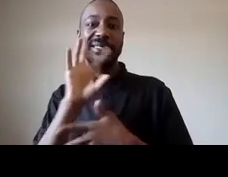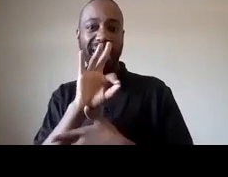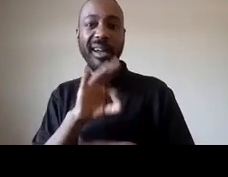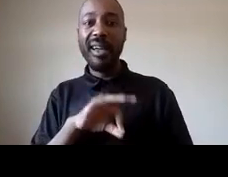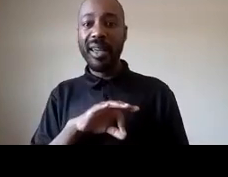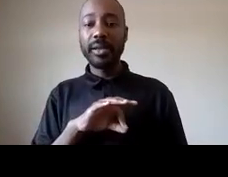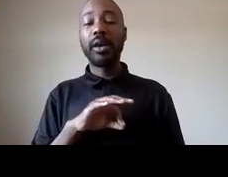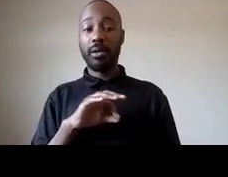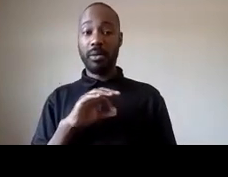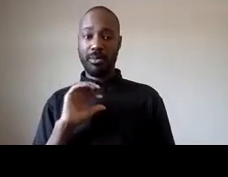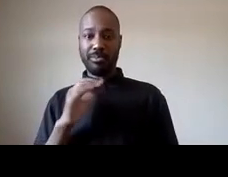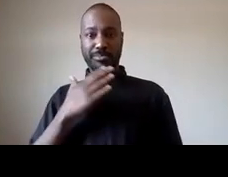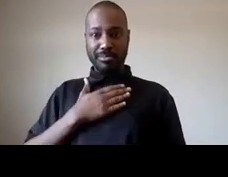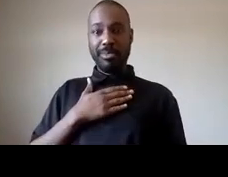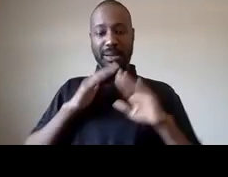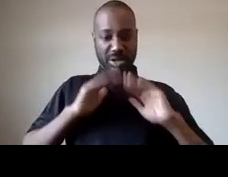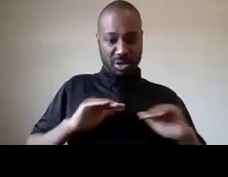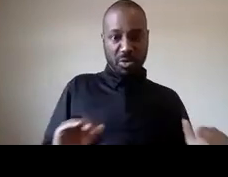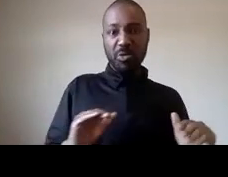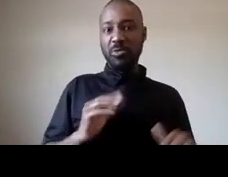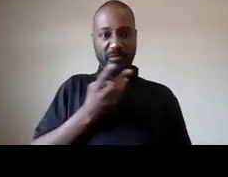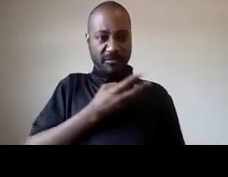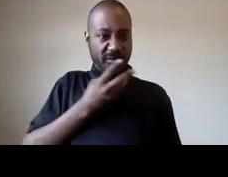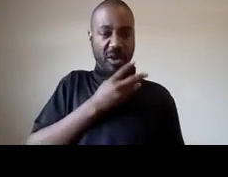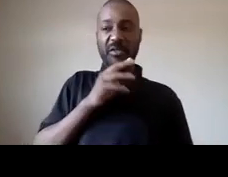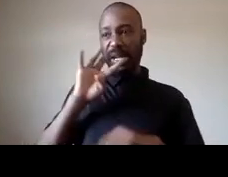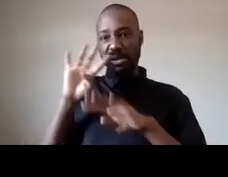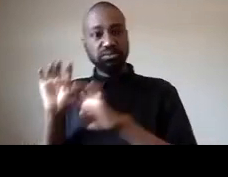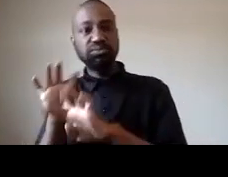with those children with my children on the third day of protests we were